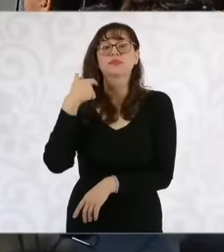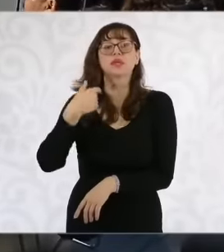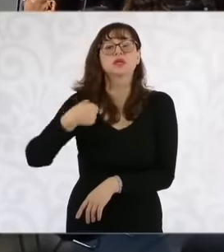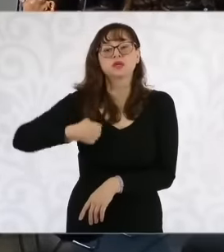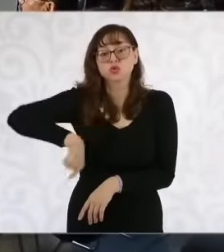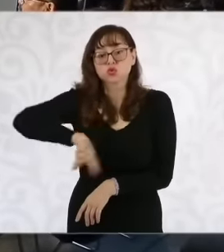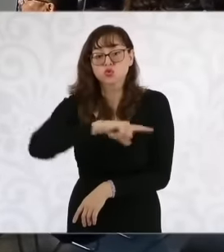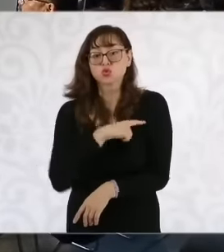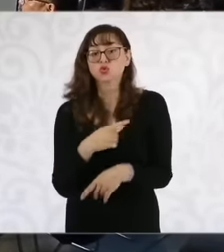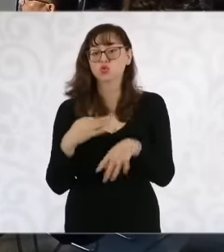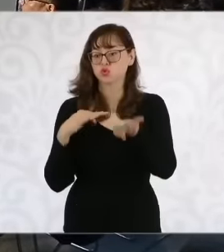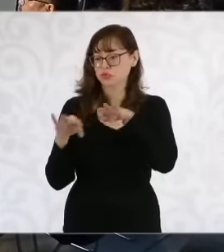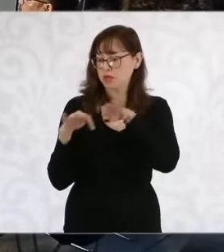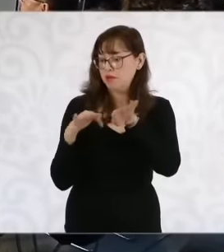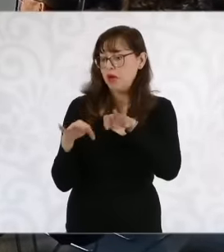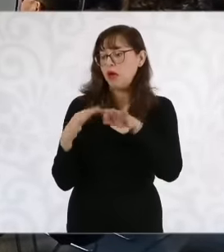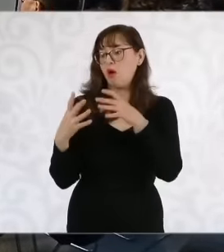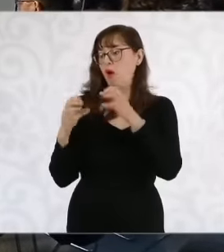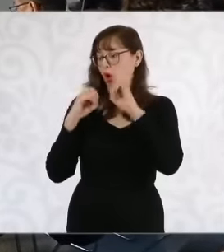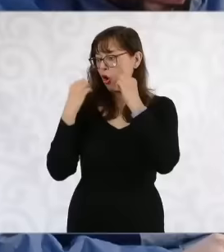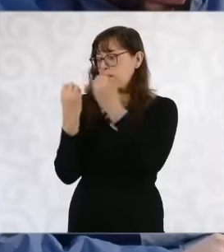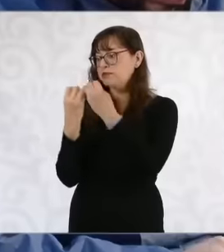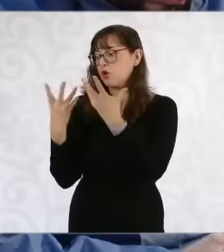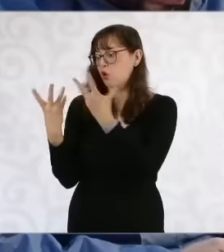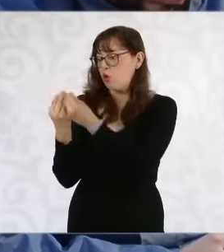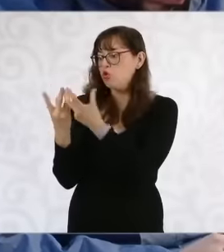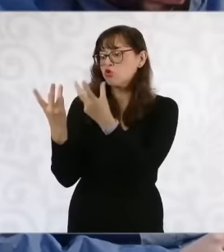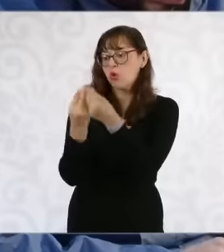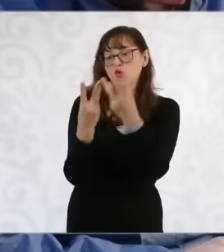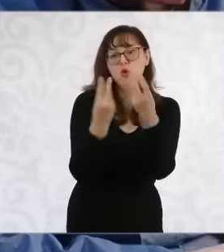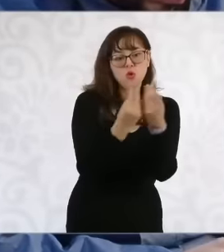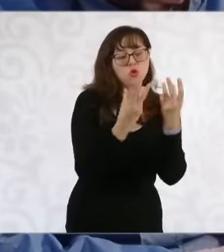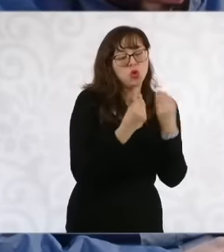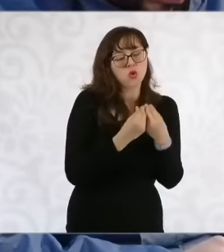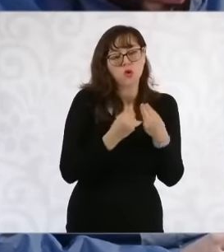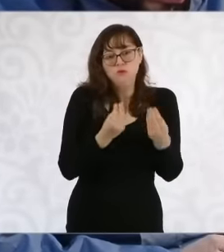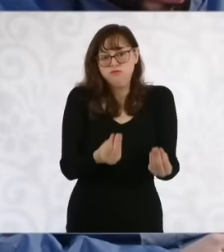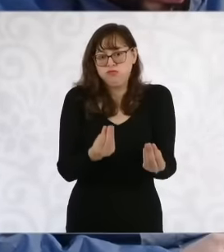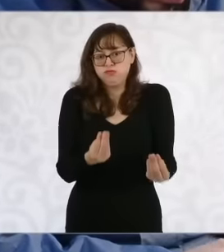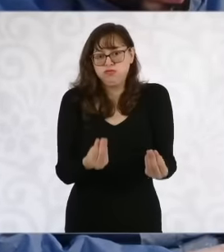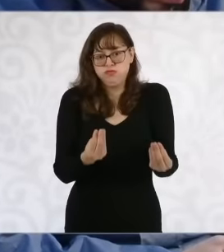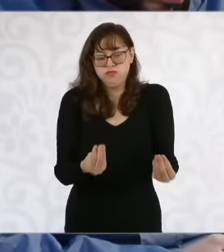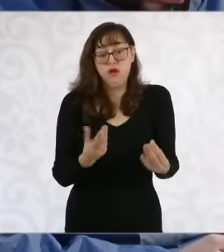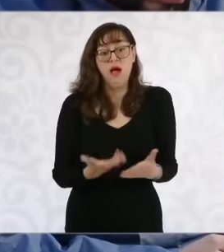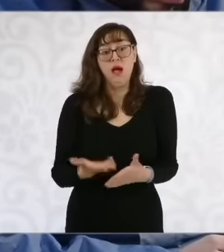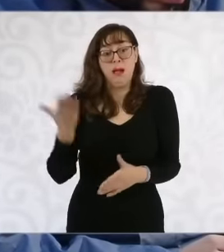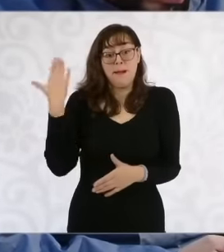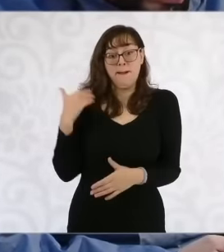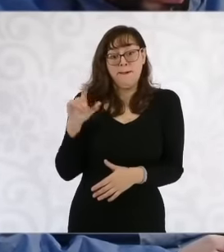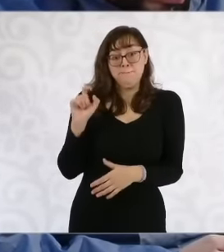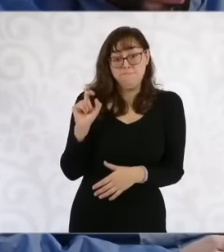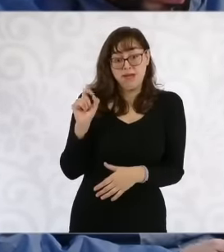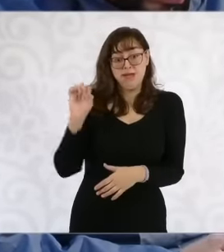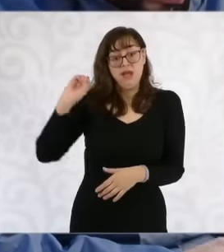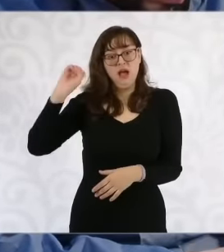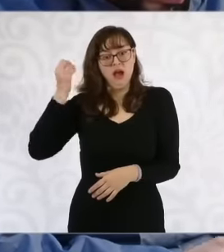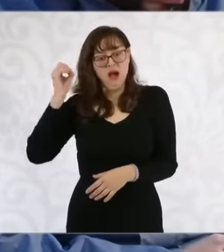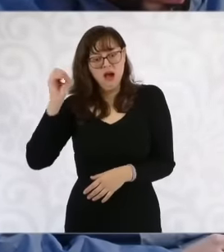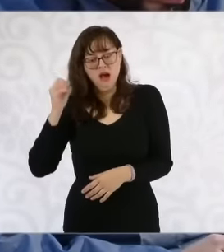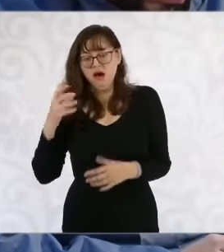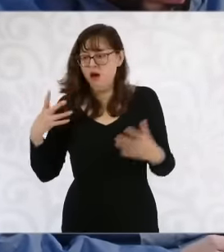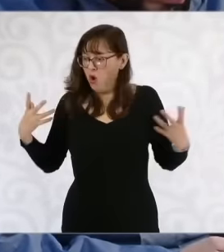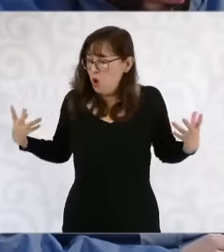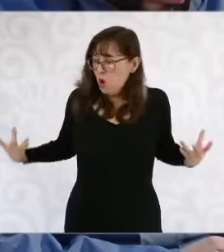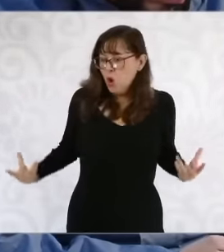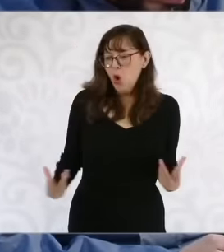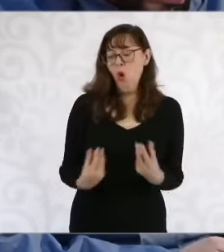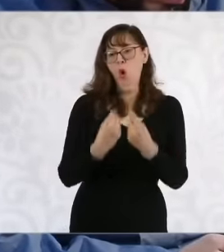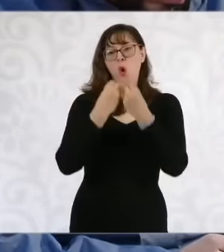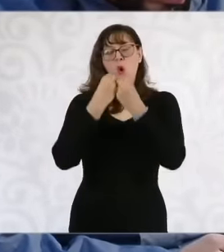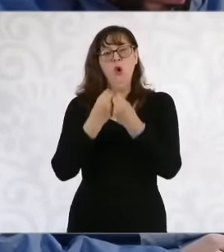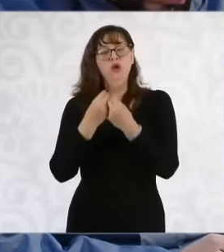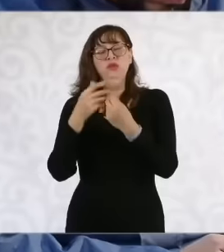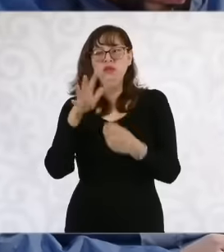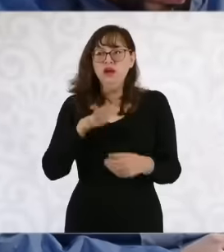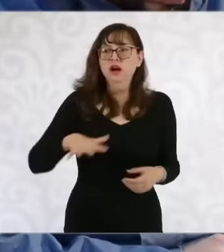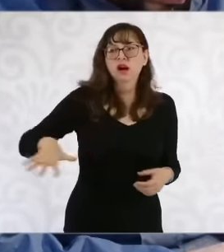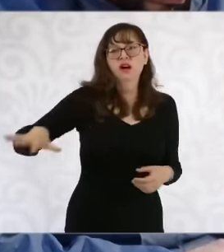20th of Last October, a first garbage fishing tournament was organized. We went out with